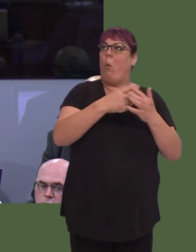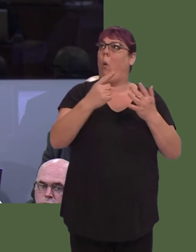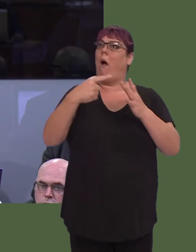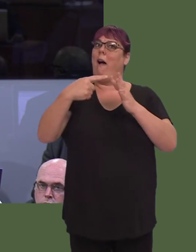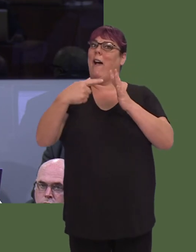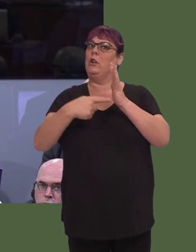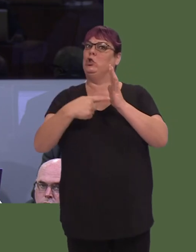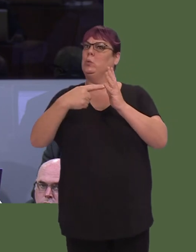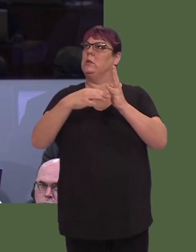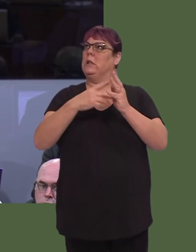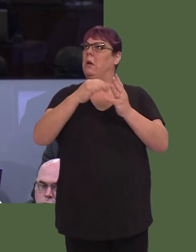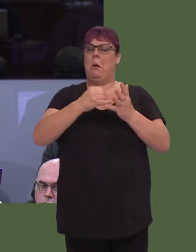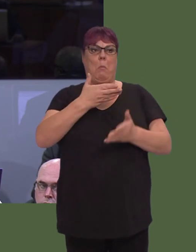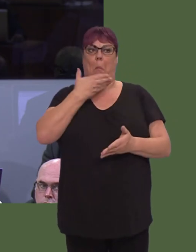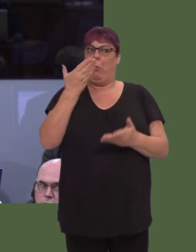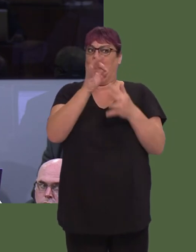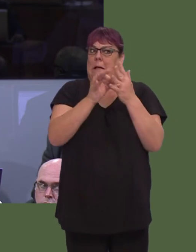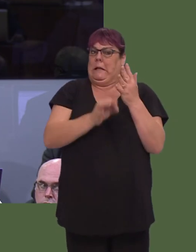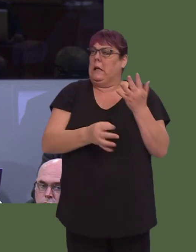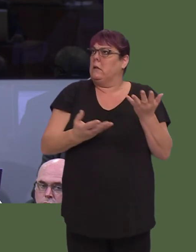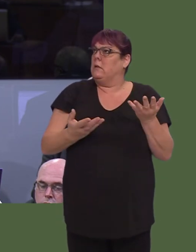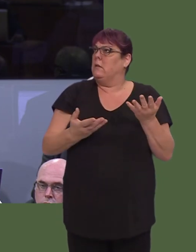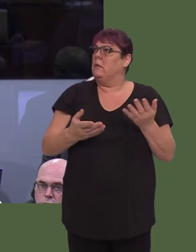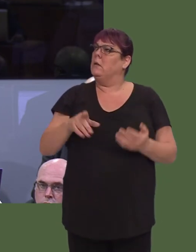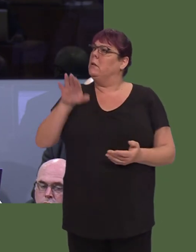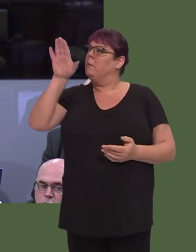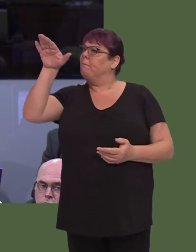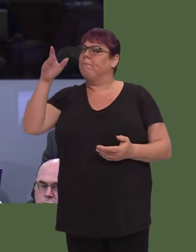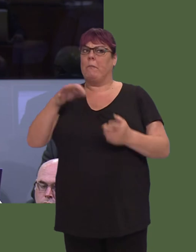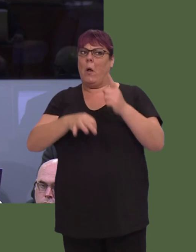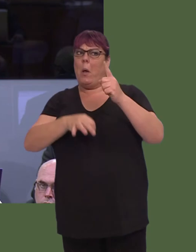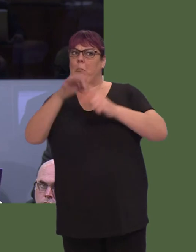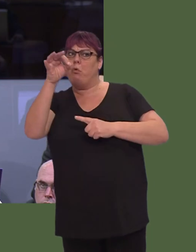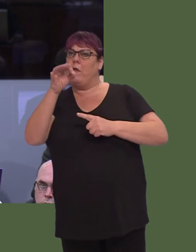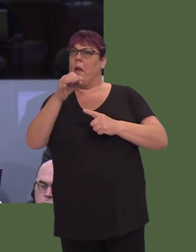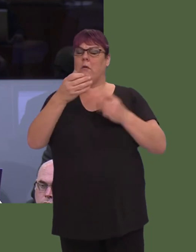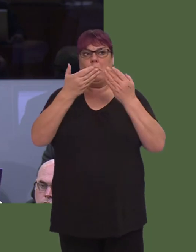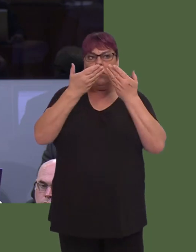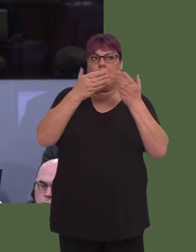What steps are you taking, as First Minister, to improve transparency and financial probity